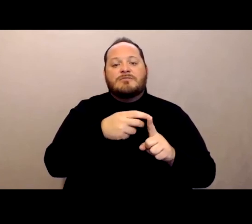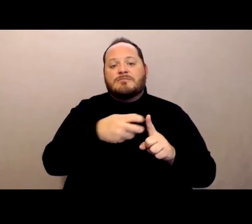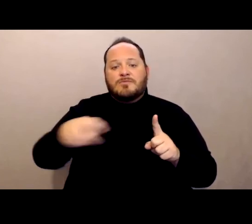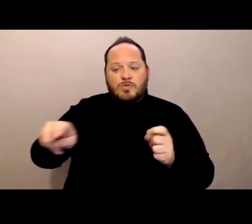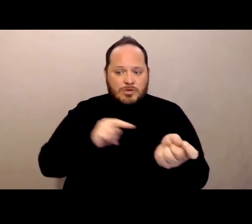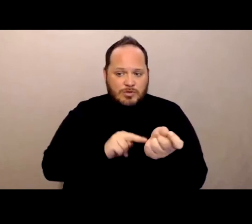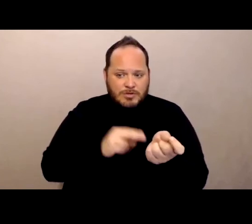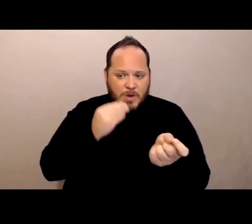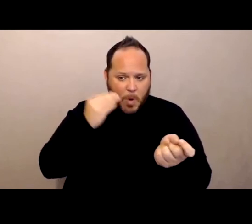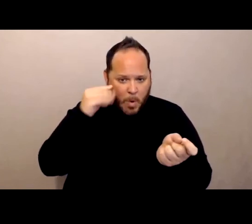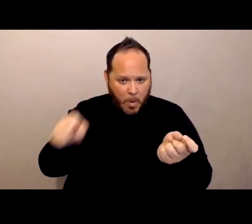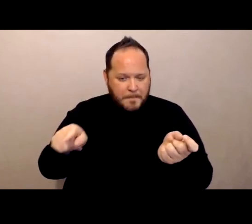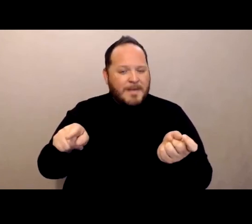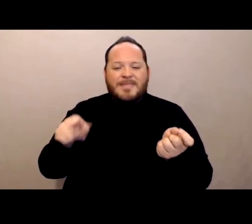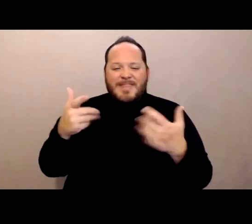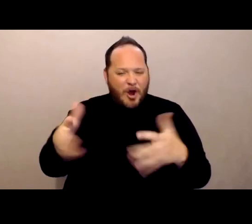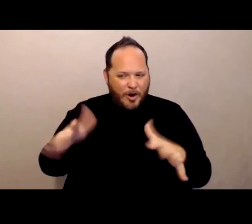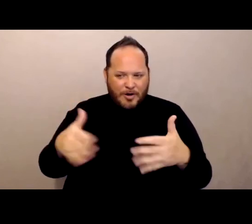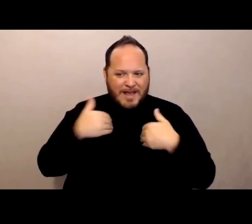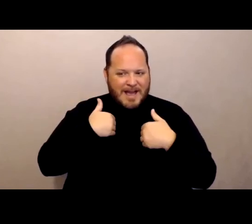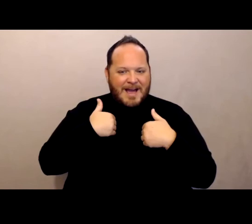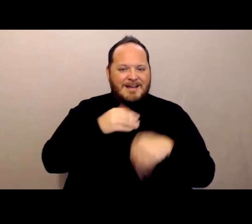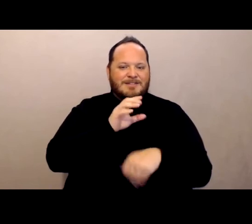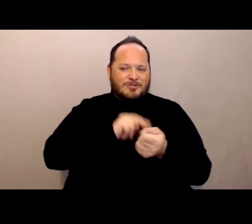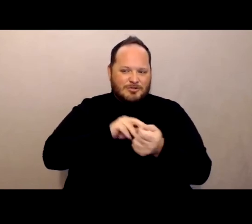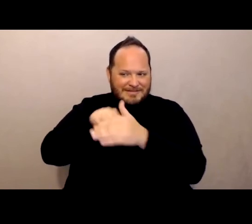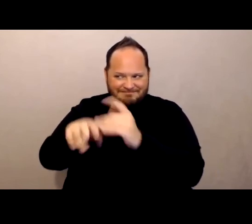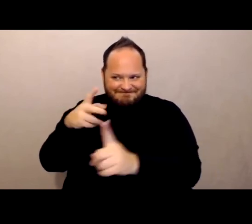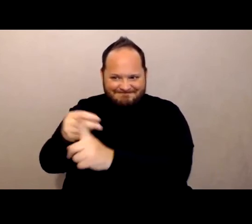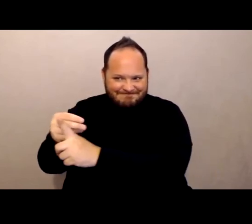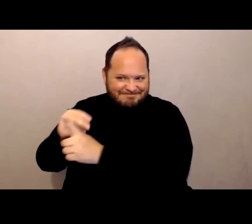So she's wondering if there's a way to get her a vaccine